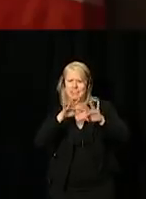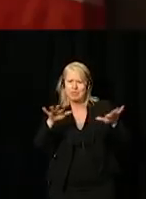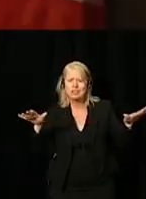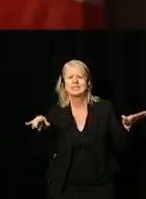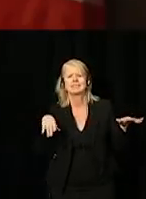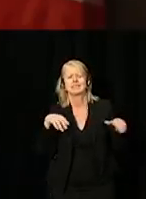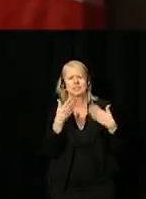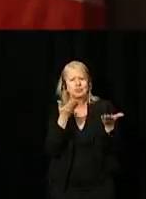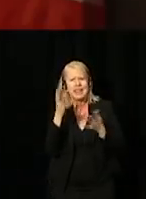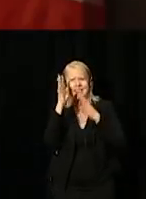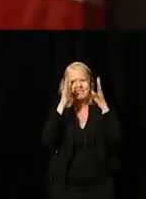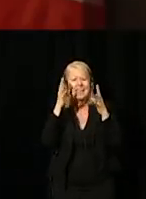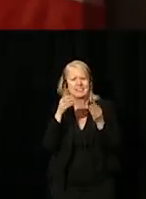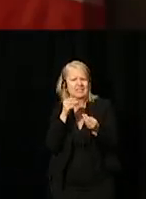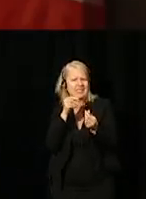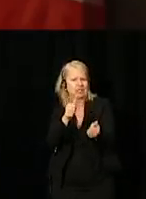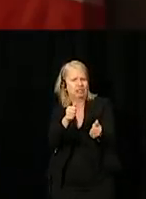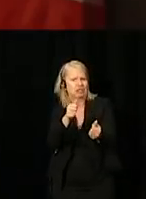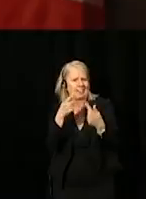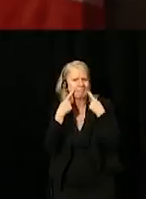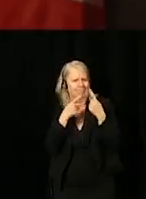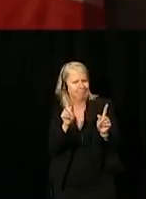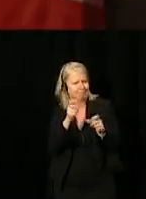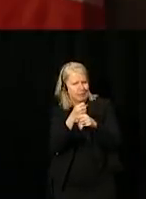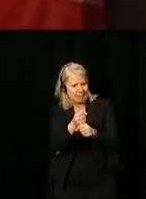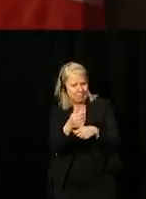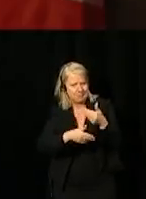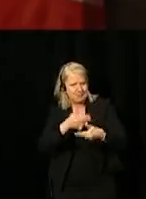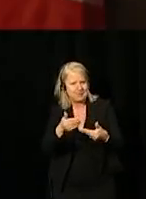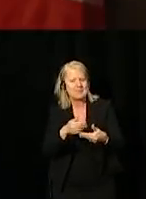that is innovative, efficient and productive. [Speaking in French]